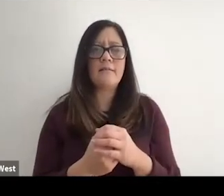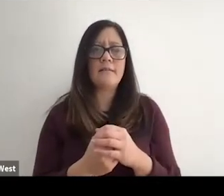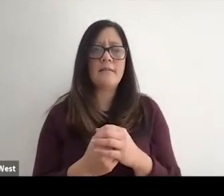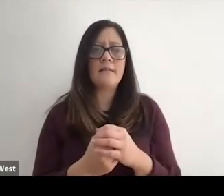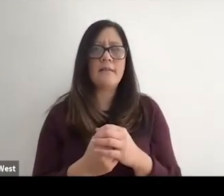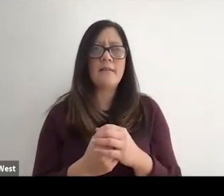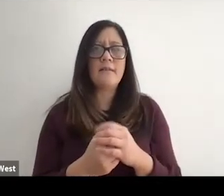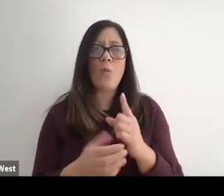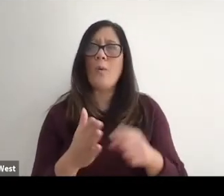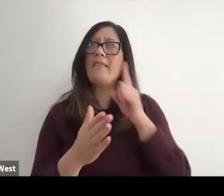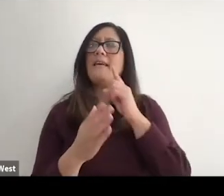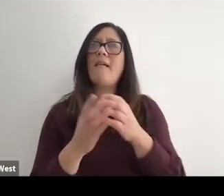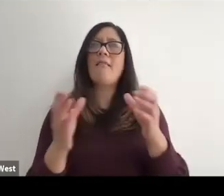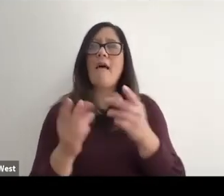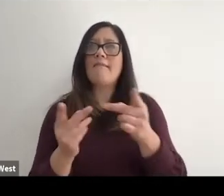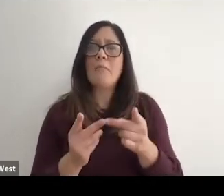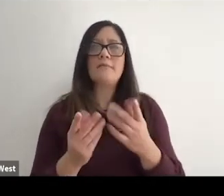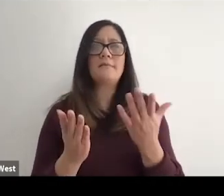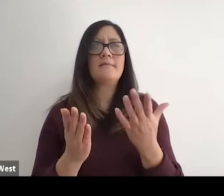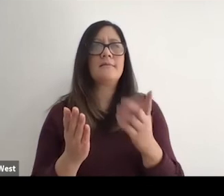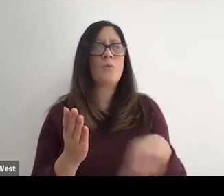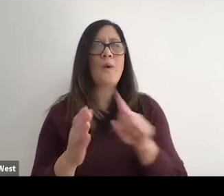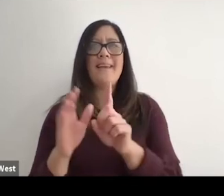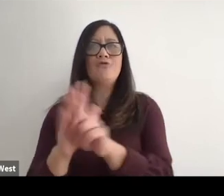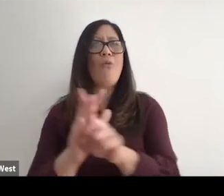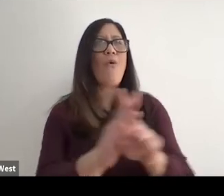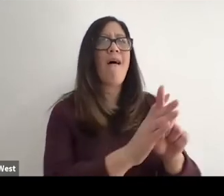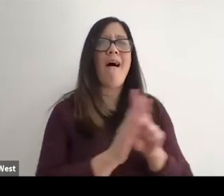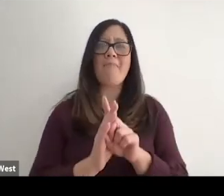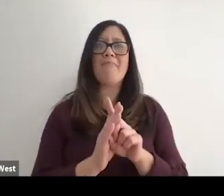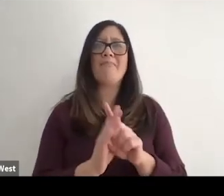Places that we show up and how do we show up and what's kind of the